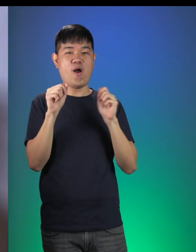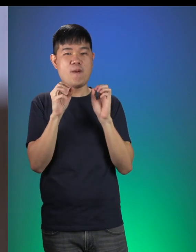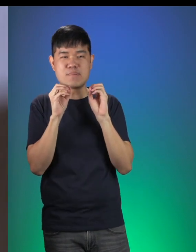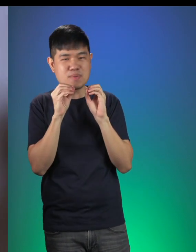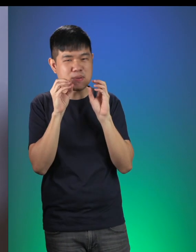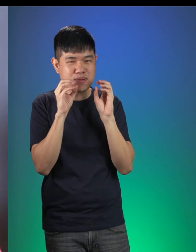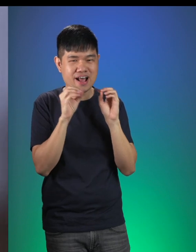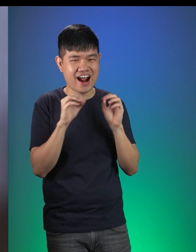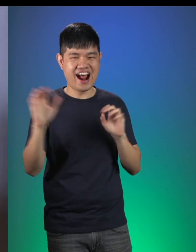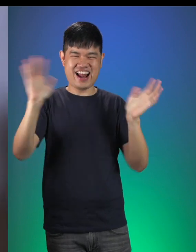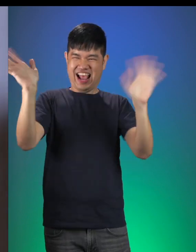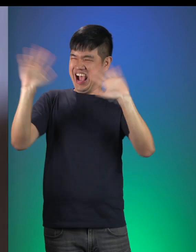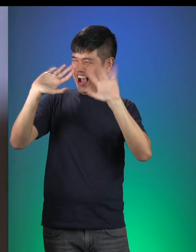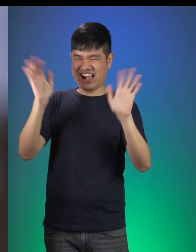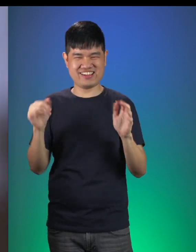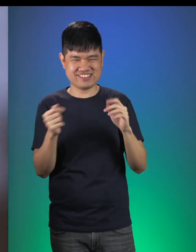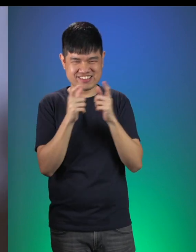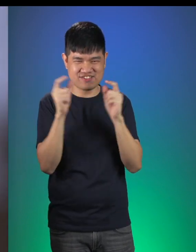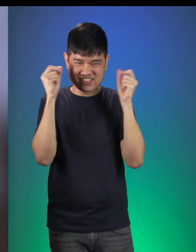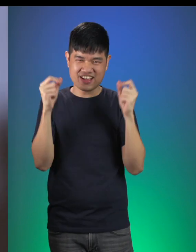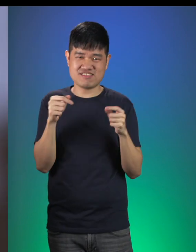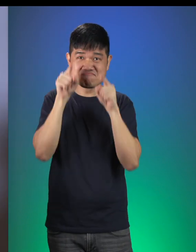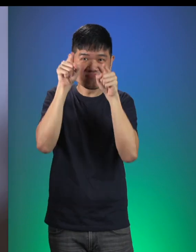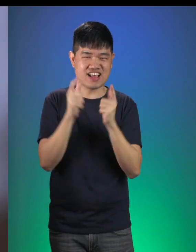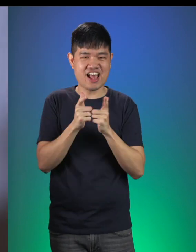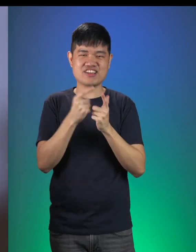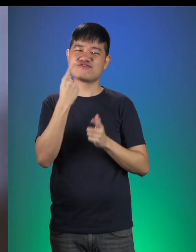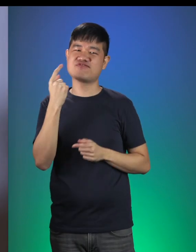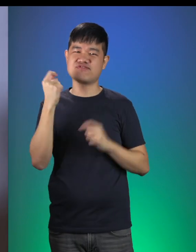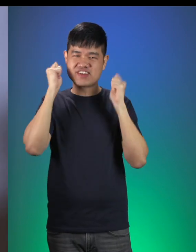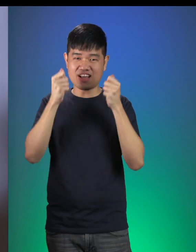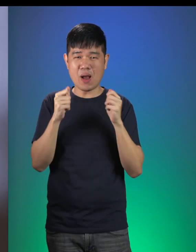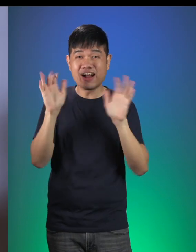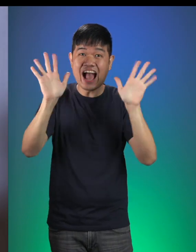Shoemaker: Hello little elves! This is Little Red. Elves: (Gibberish) [speaking elvish] Hello Little Red.